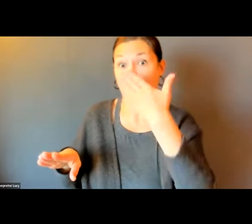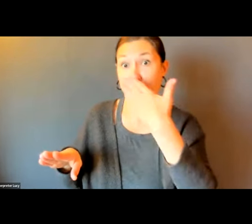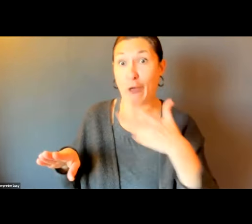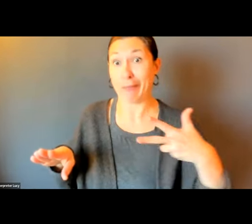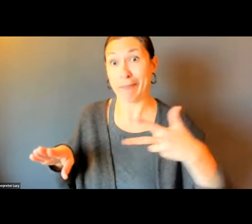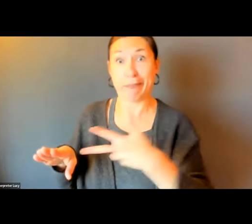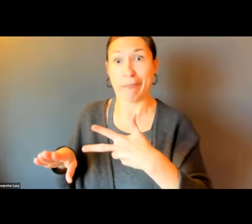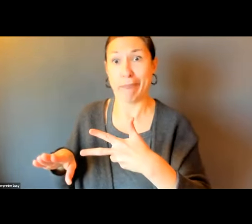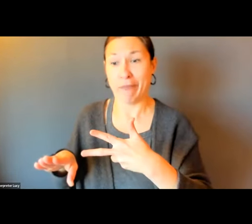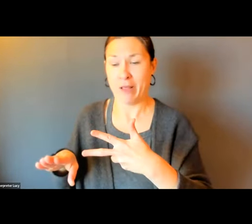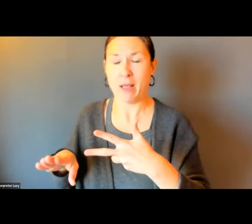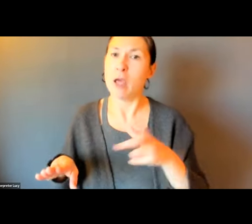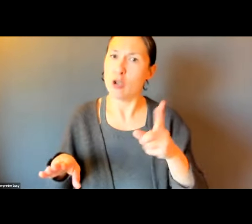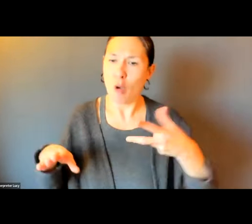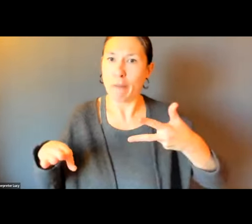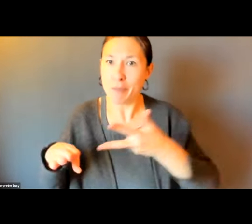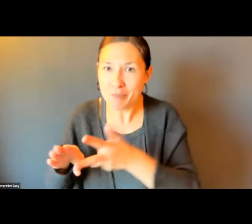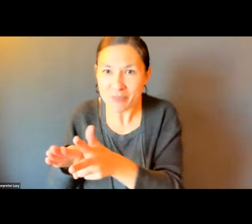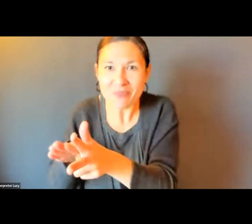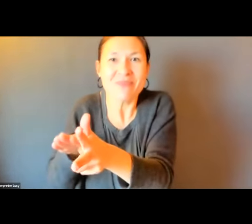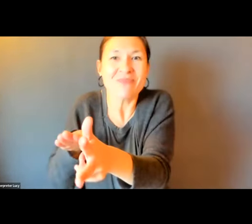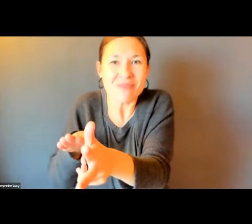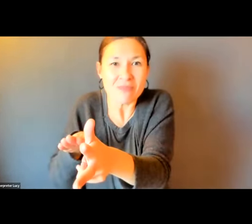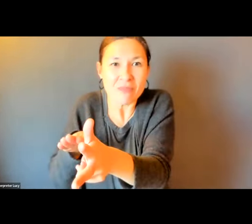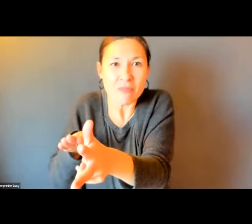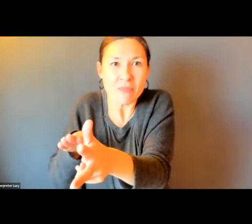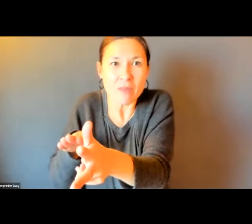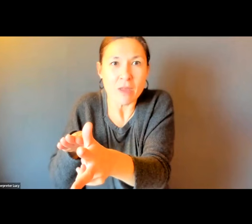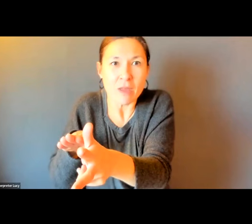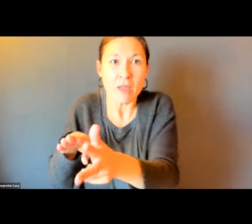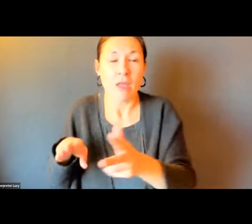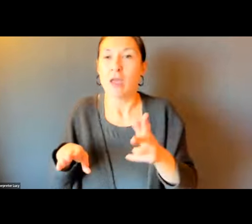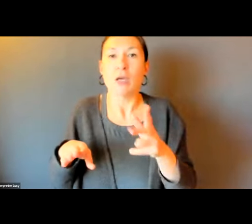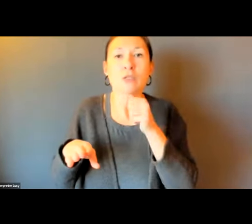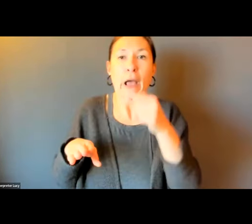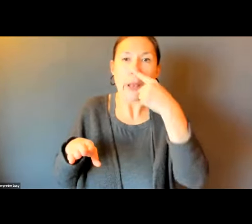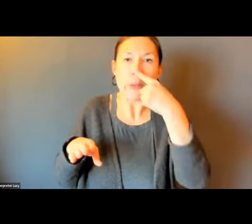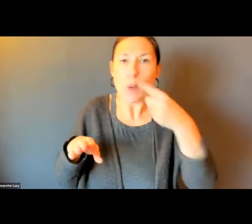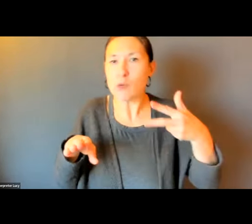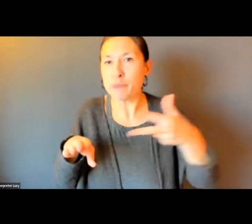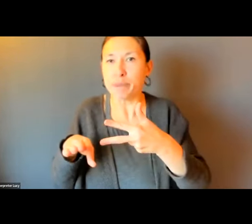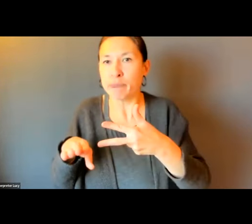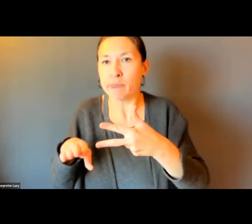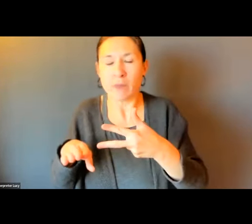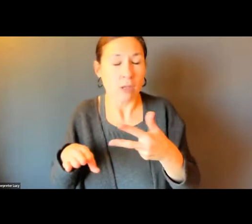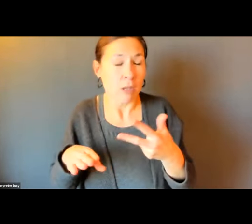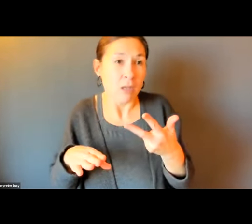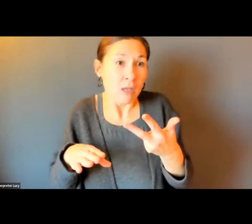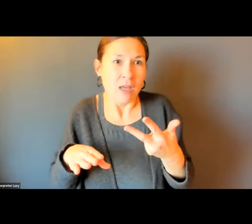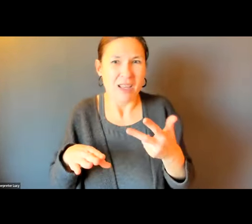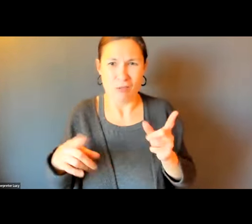CALLED DIVING IN. MEANING THE FRONT AND THE NOSE OF THE BUS GOES TO THE APEX FOR ME TO BOARD FROM THE SIDEWALK ON